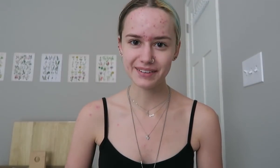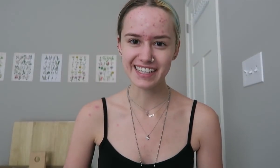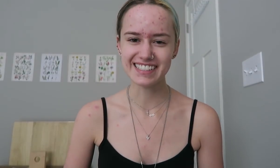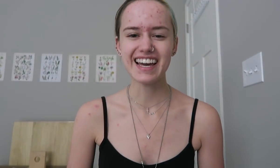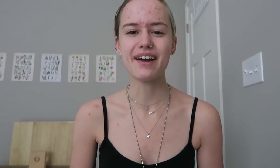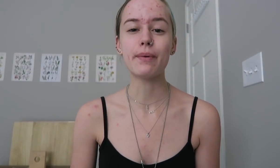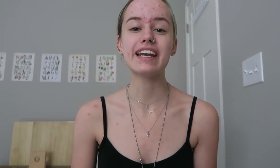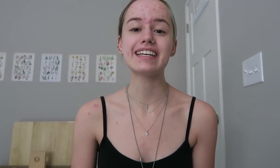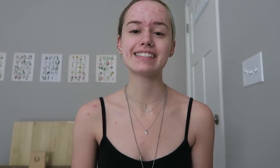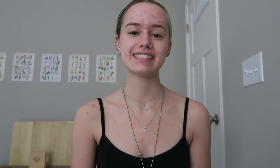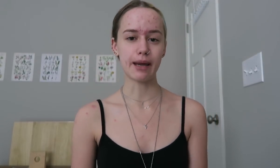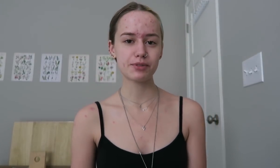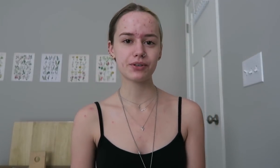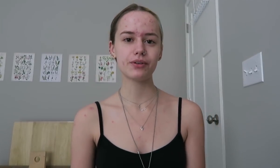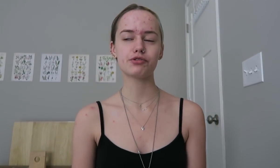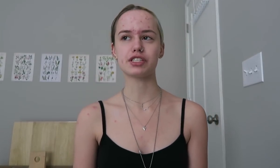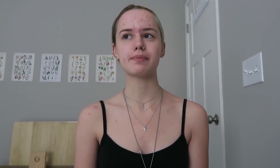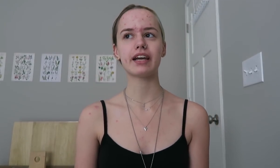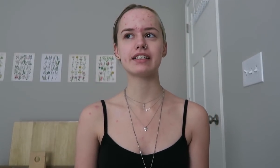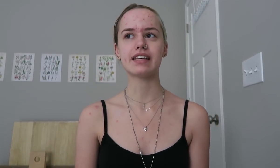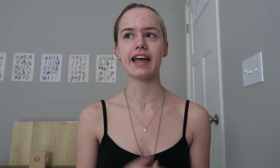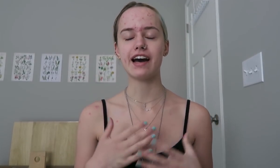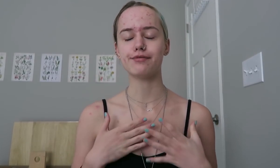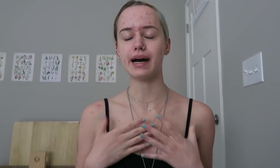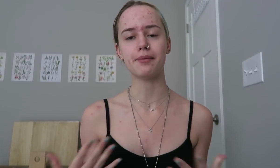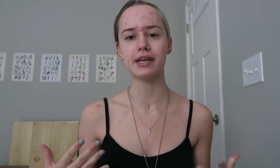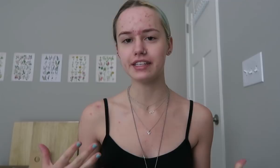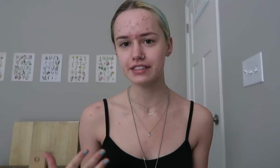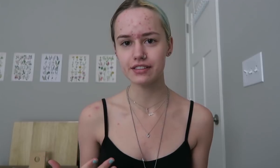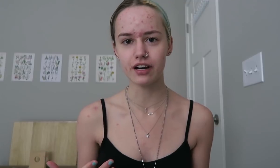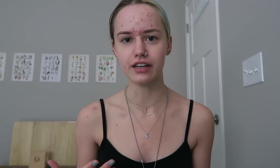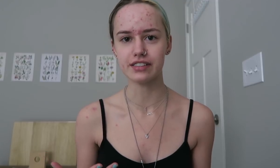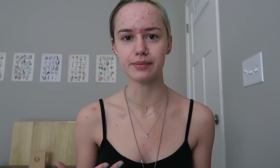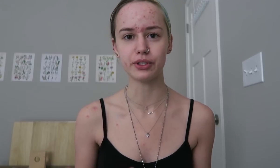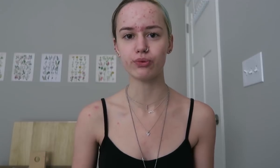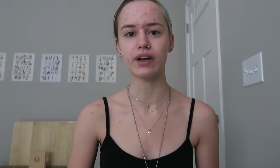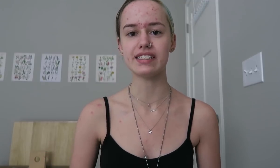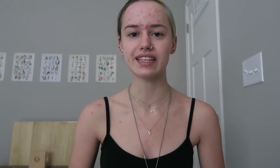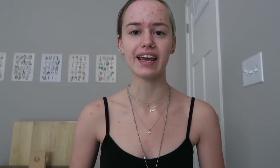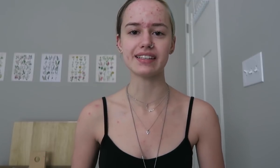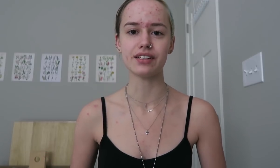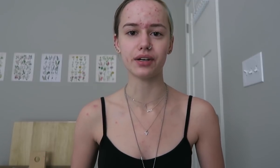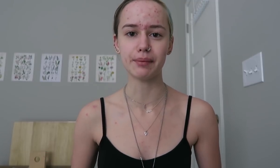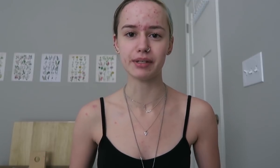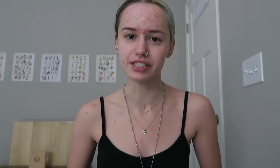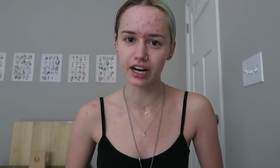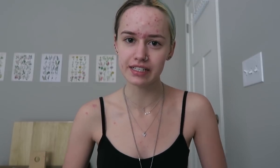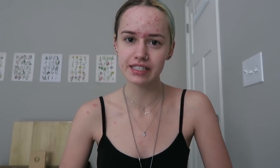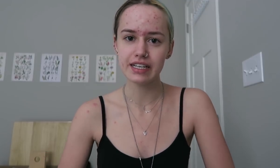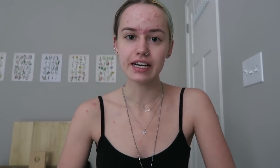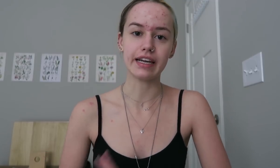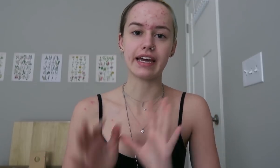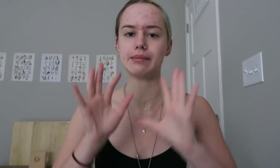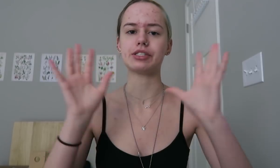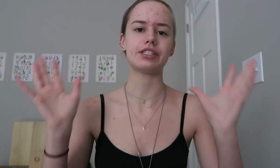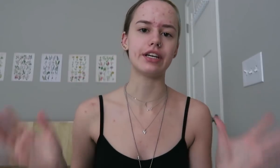Anyways I went in skeptical just because I have my opinions on some good ways that ASL can be taught, again I'm just